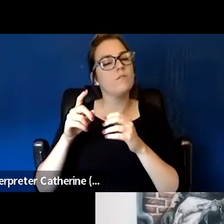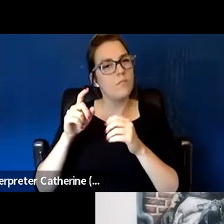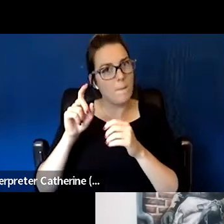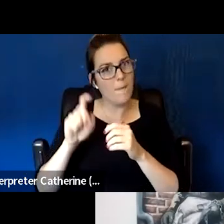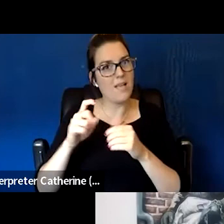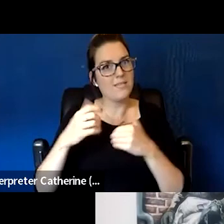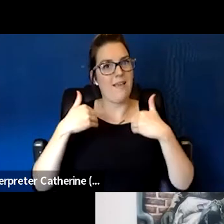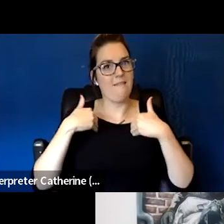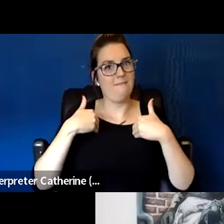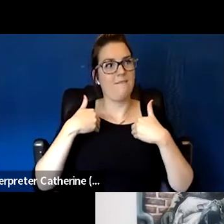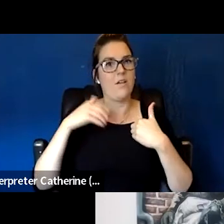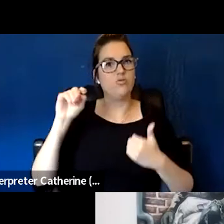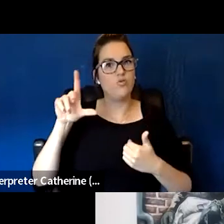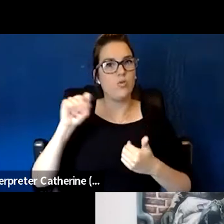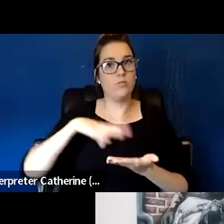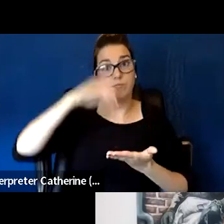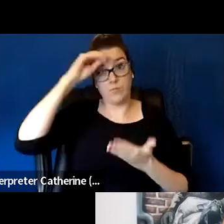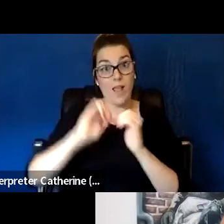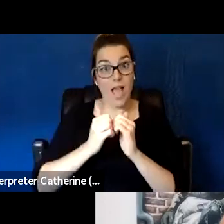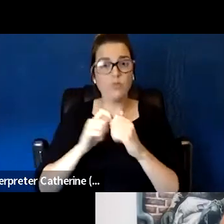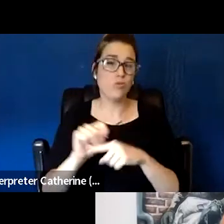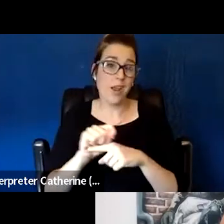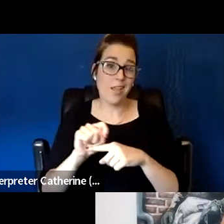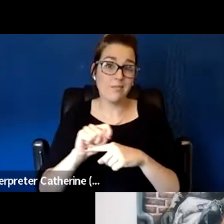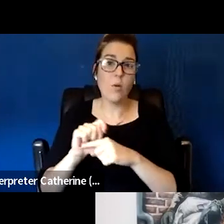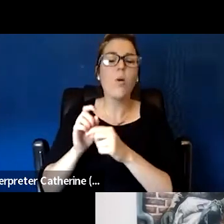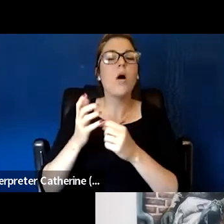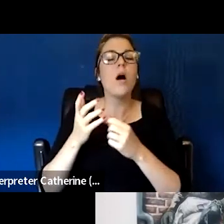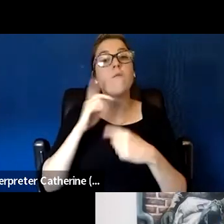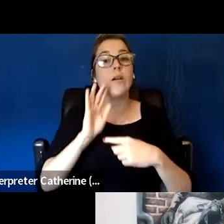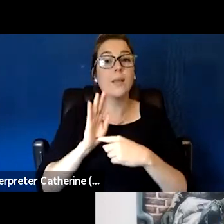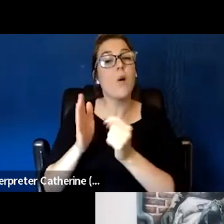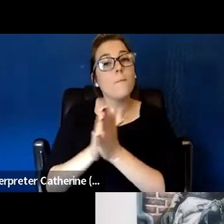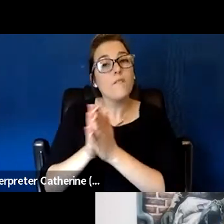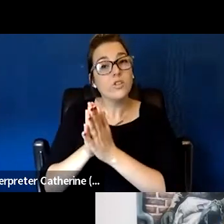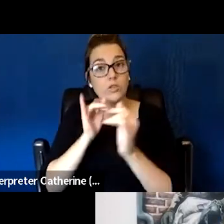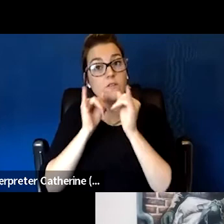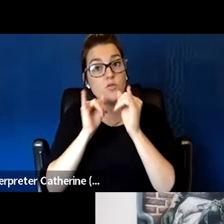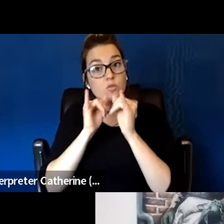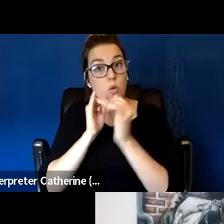through training, motivational interviewing. I think many times people have not been listened to